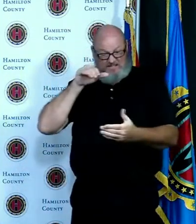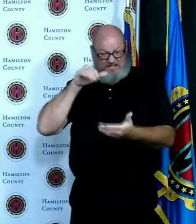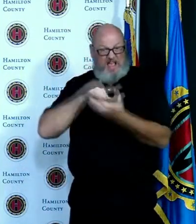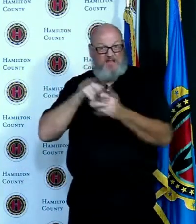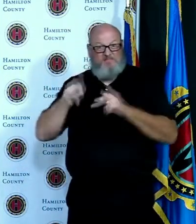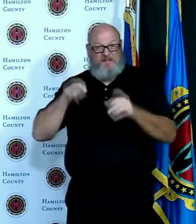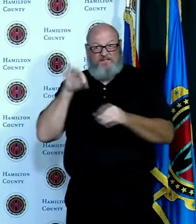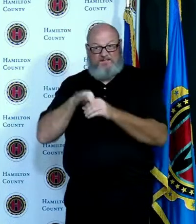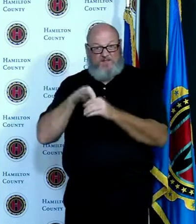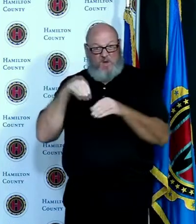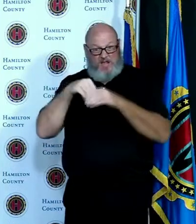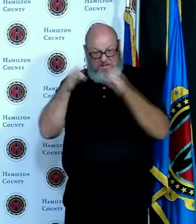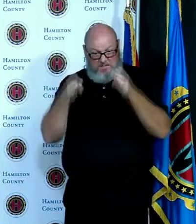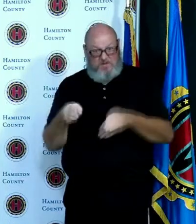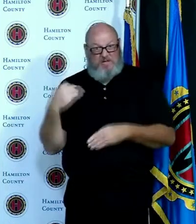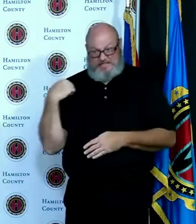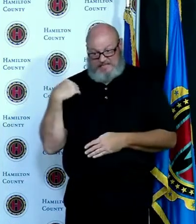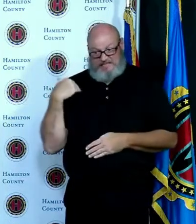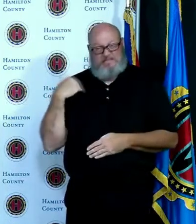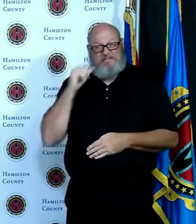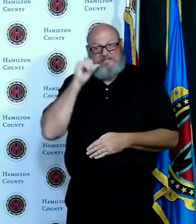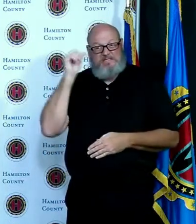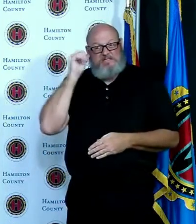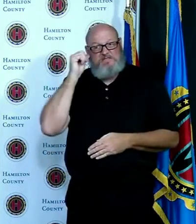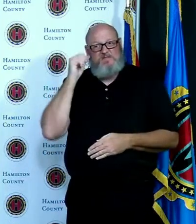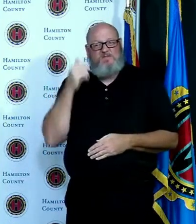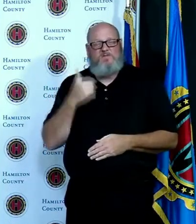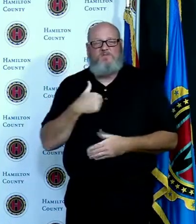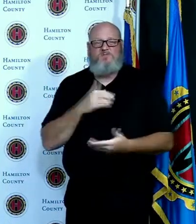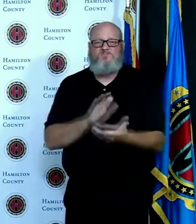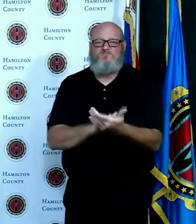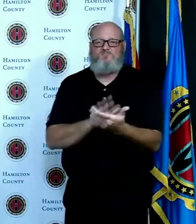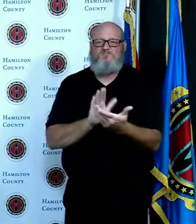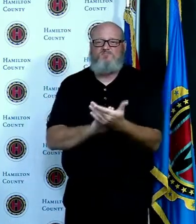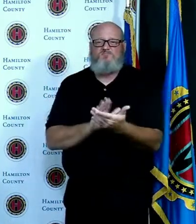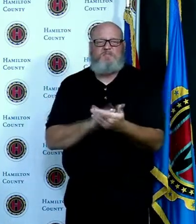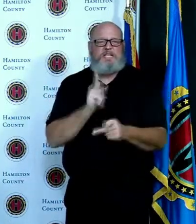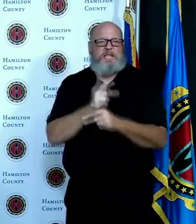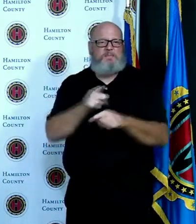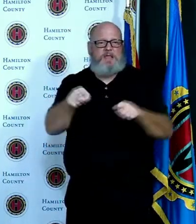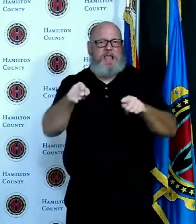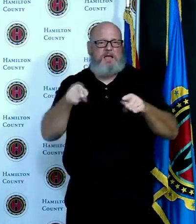to continue all the way through November 3rd Sally do you have anything you want to like to add